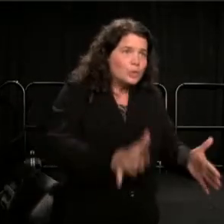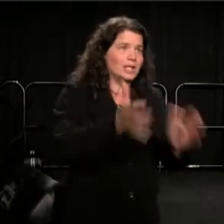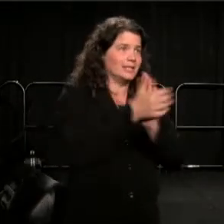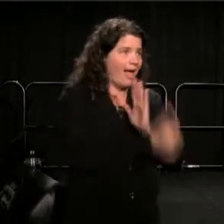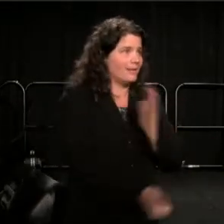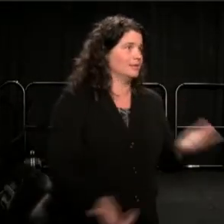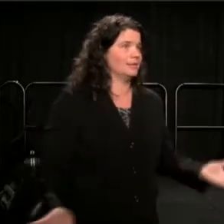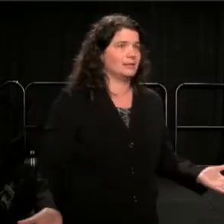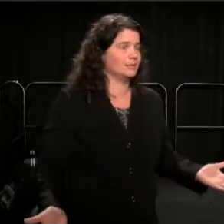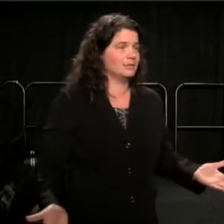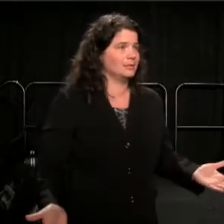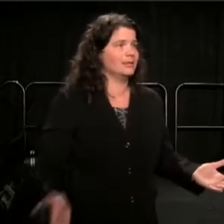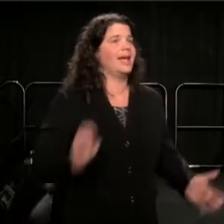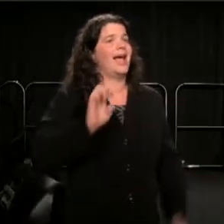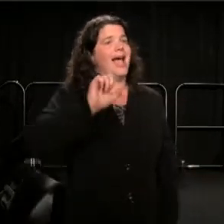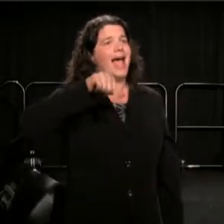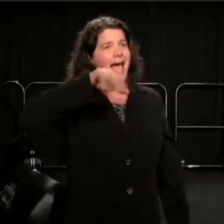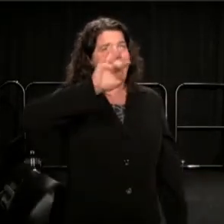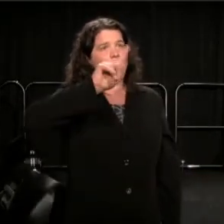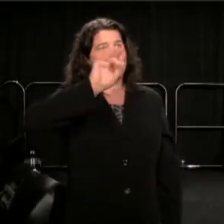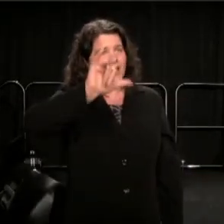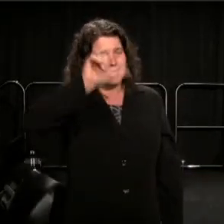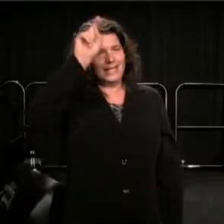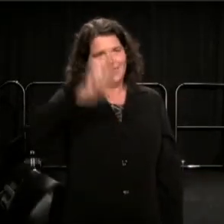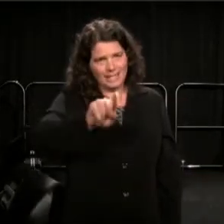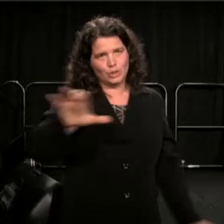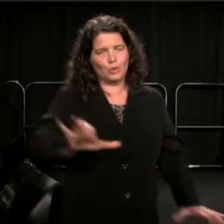Equity needs to do better by actors and everybody else.